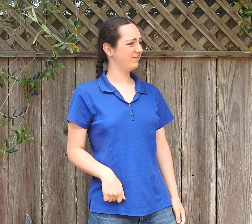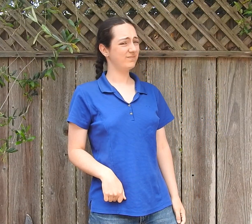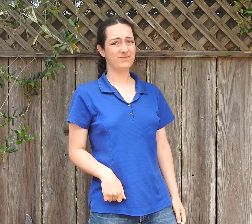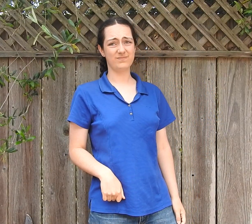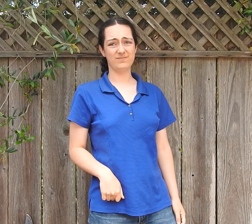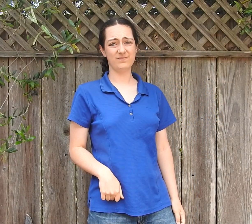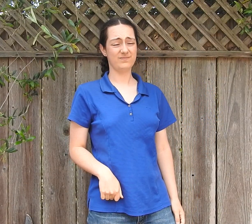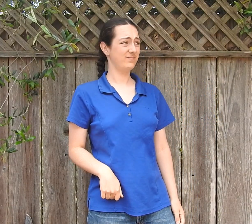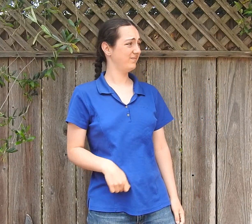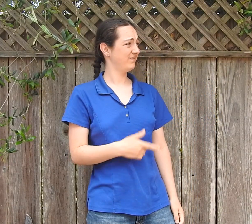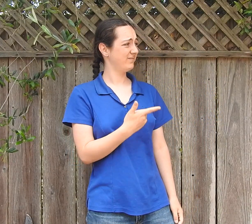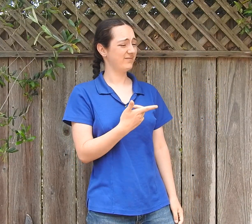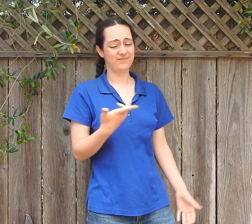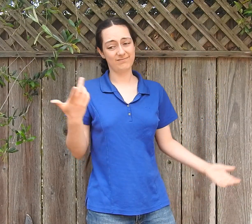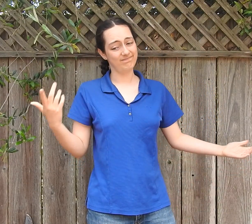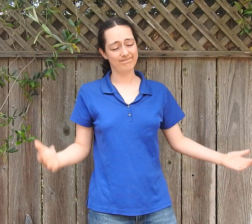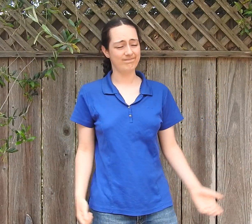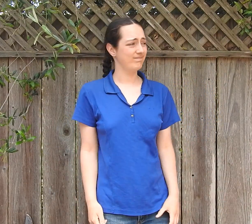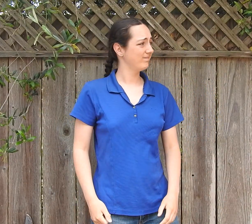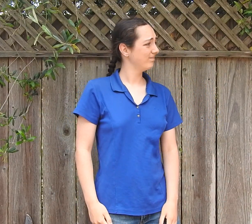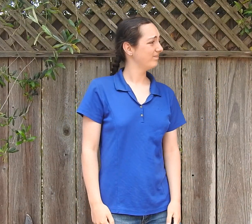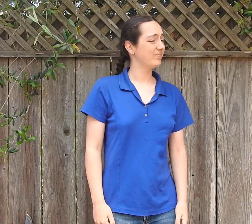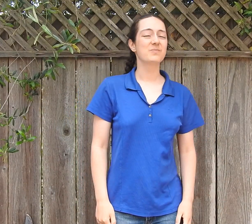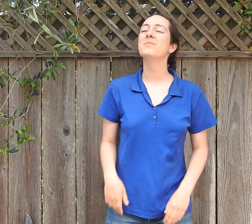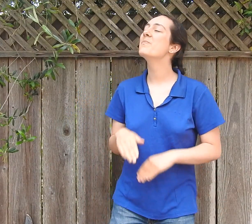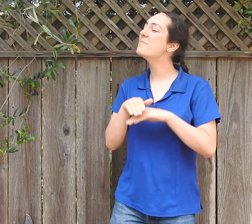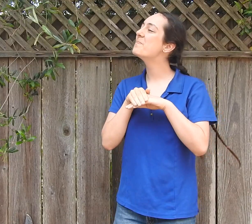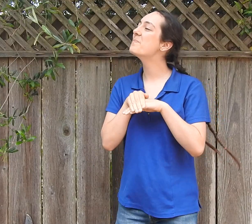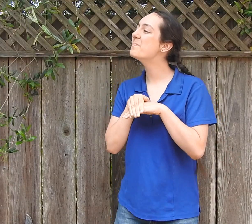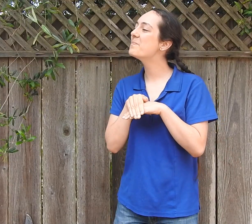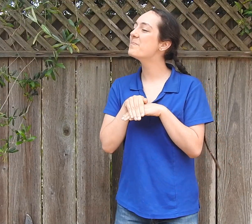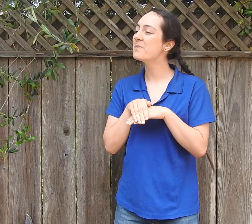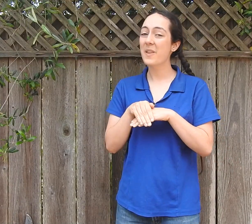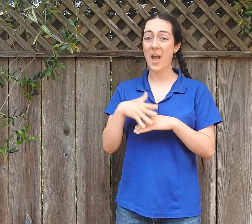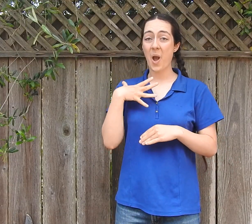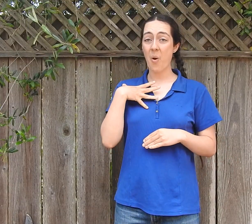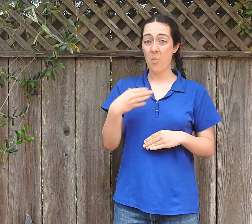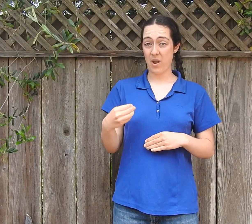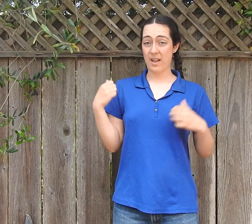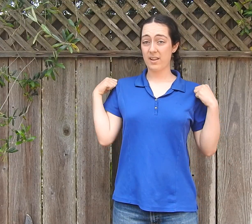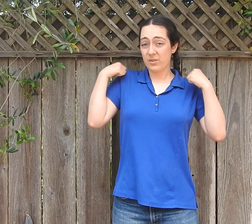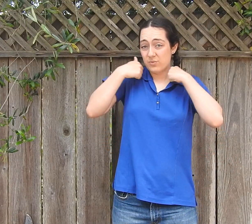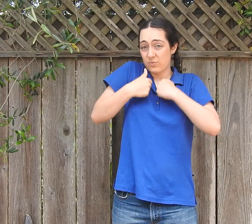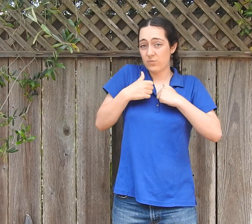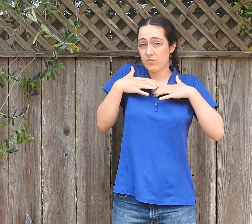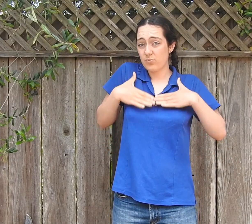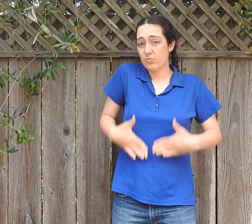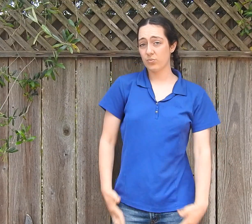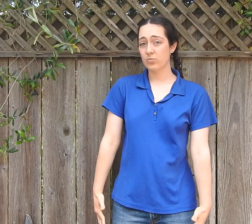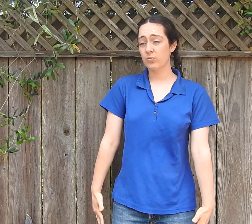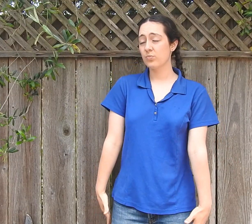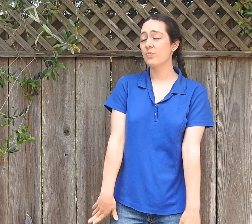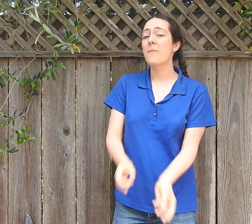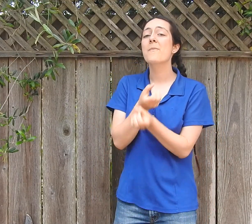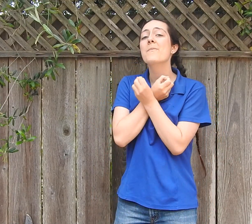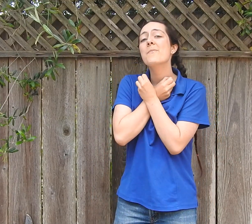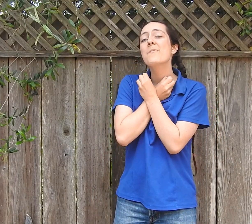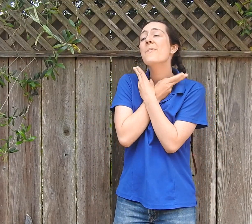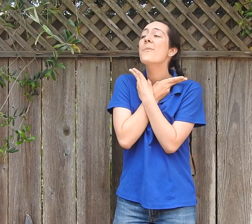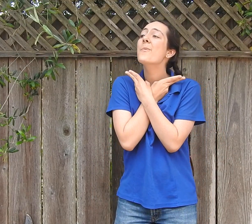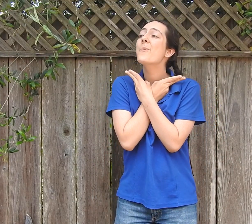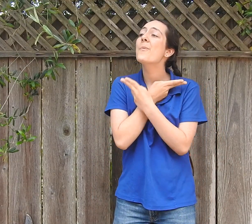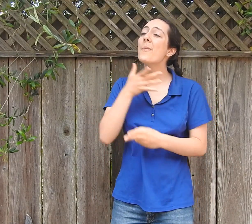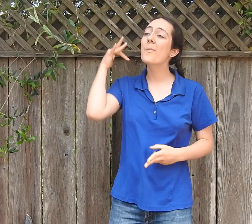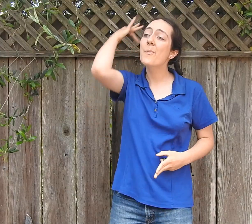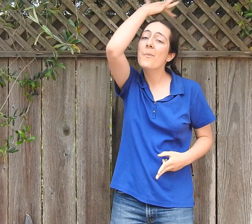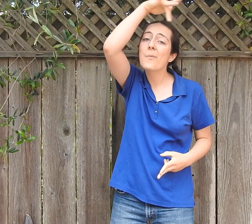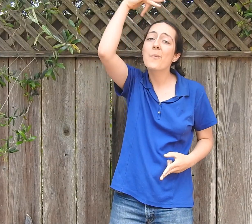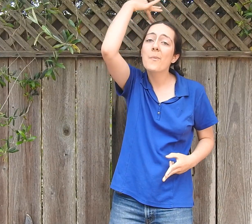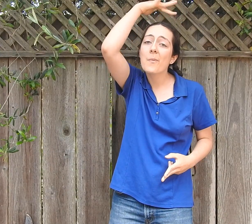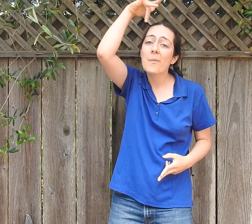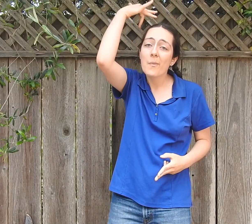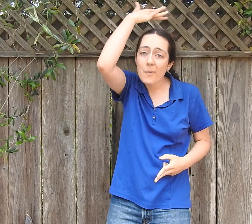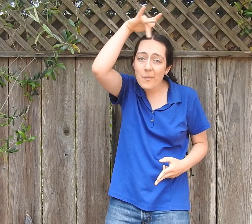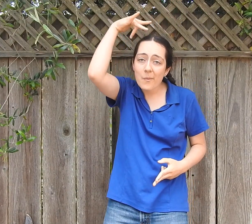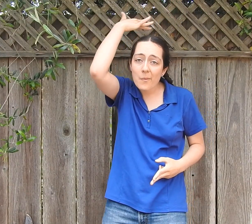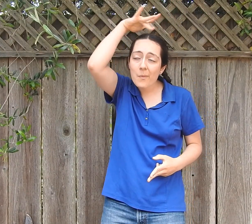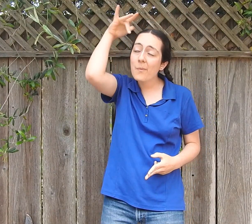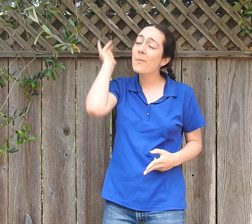The man is not impressed. The doctor is wearing a long white coat, and a bow tie. He is bald.